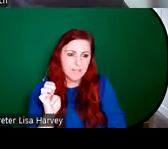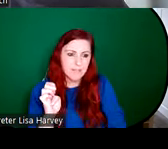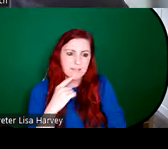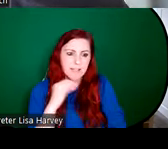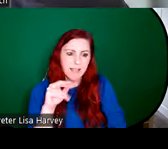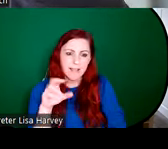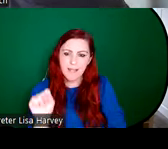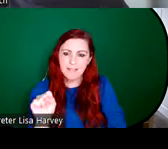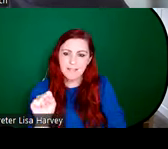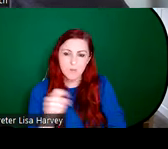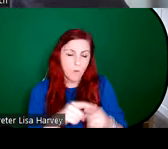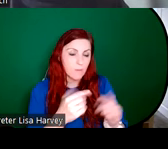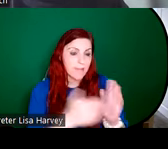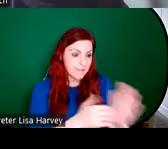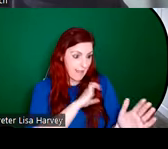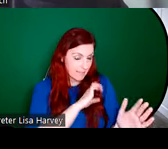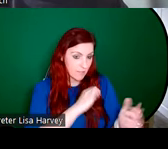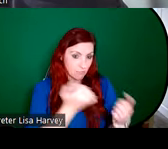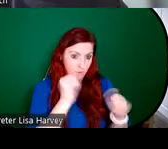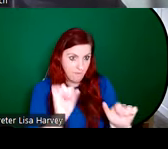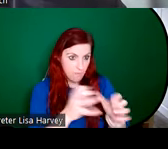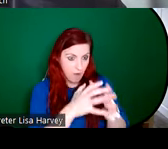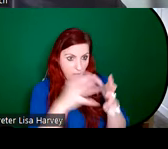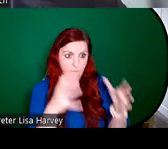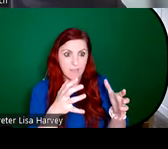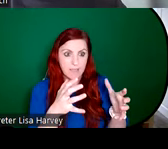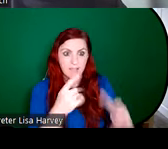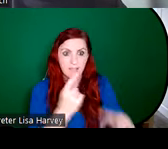was kind of a very obvious and something that they kind of proudly declared, The